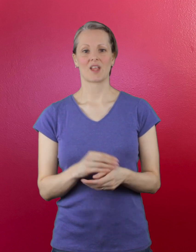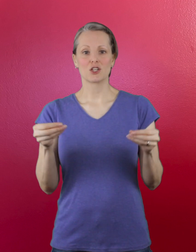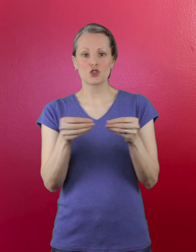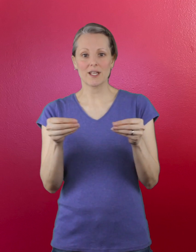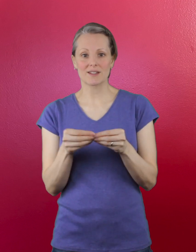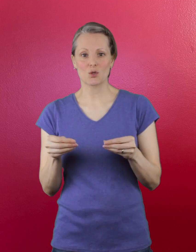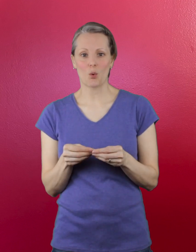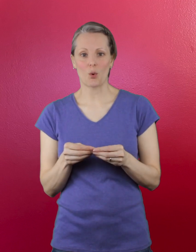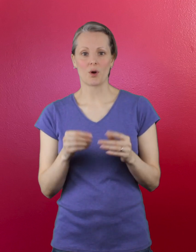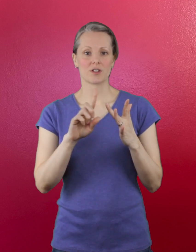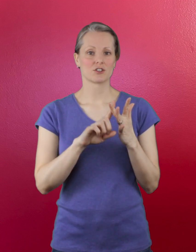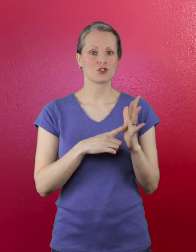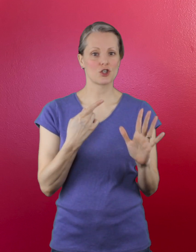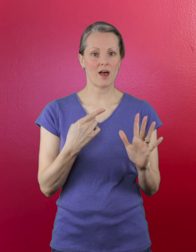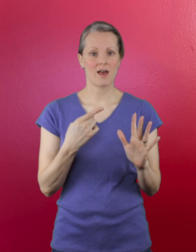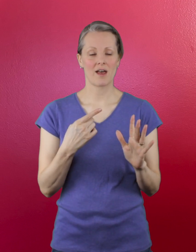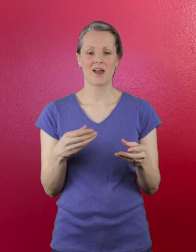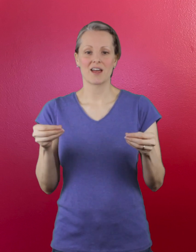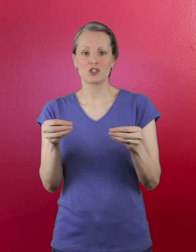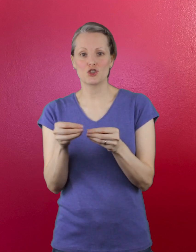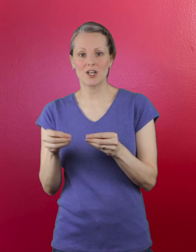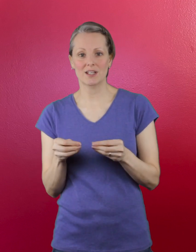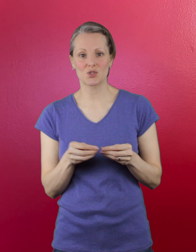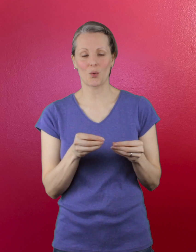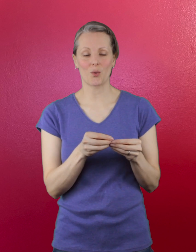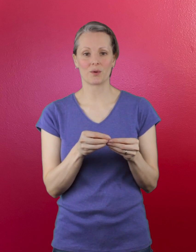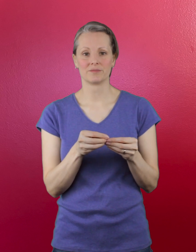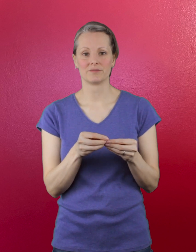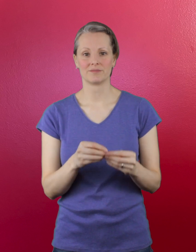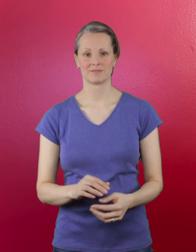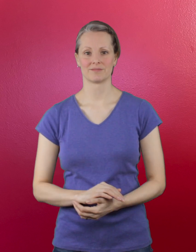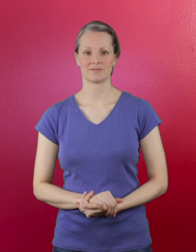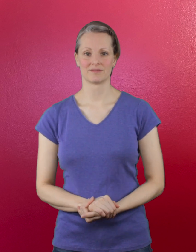jigsaw ... j ... jigsaw